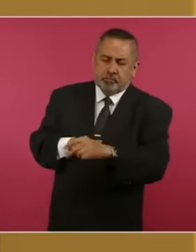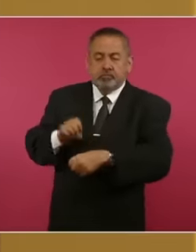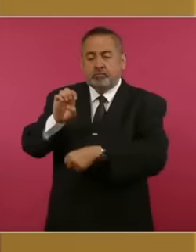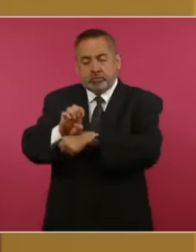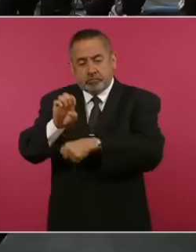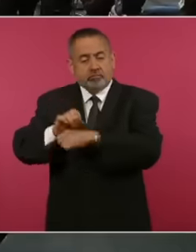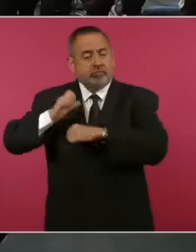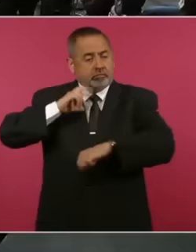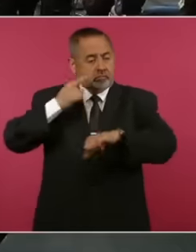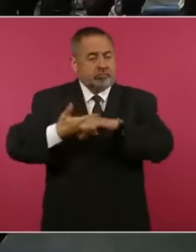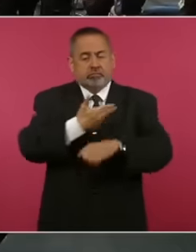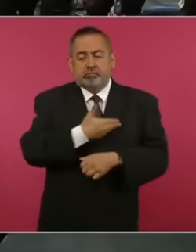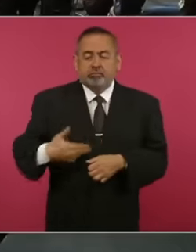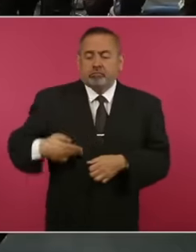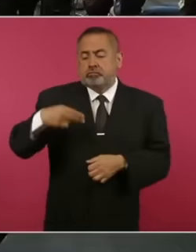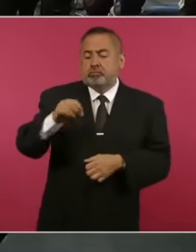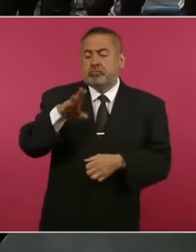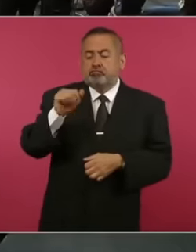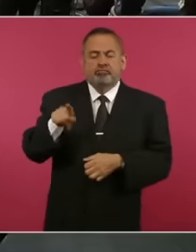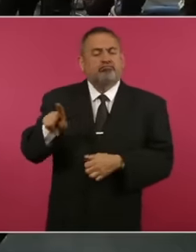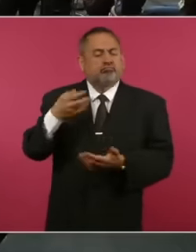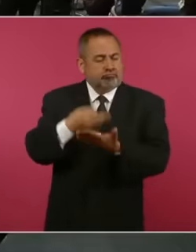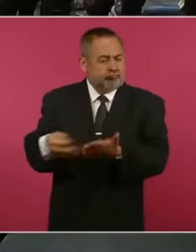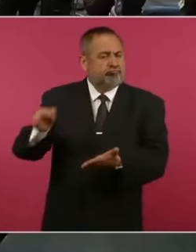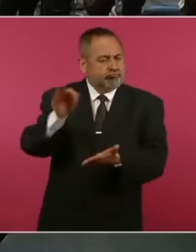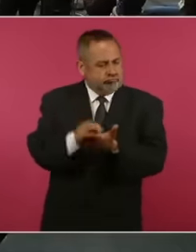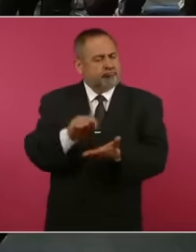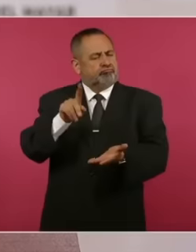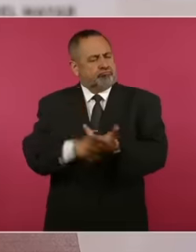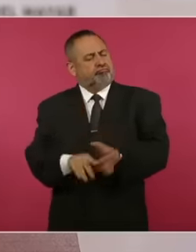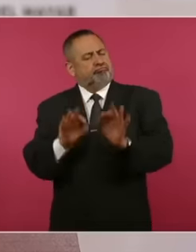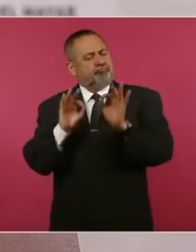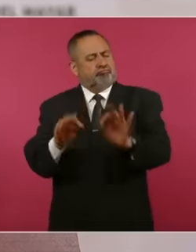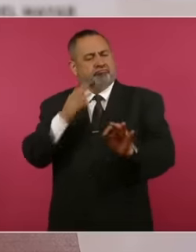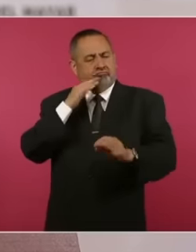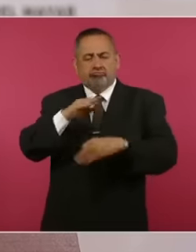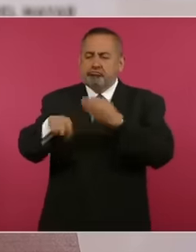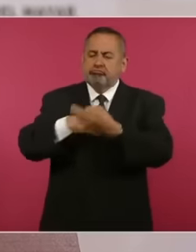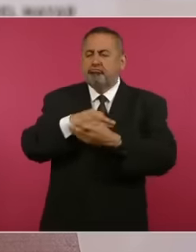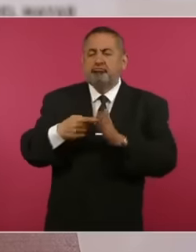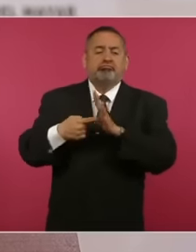by its president Noboa has had the courage to show to everyone that there is no place where